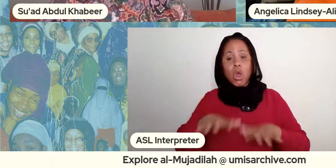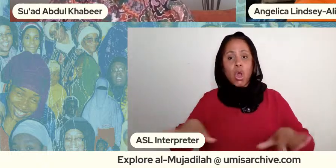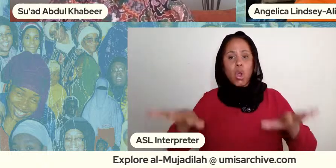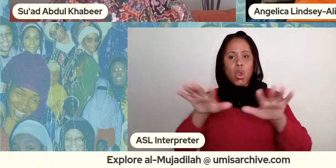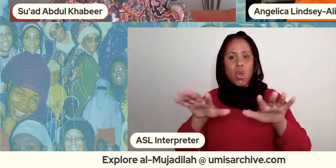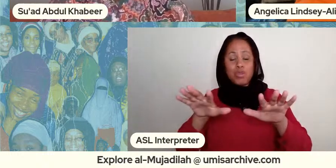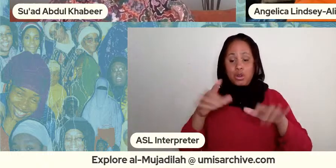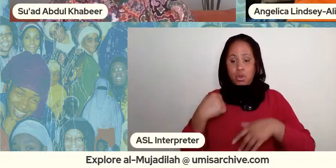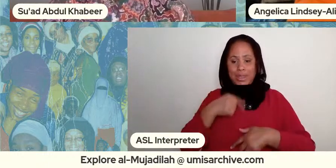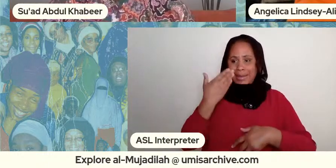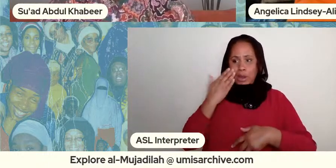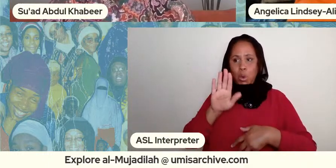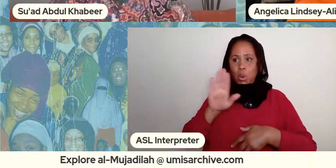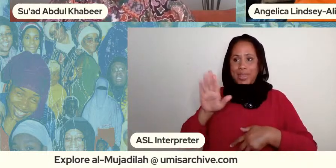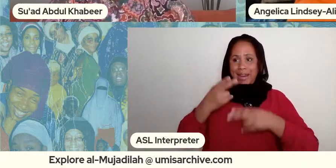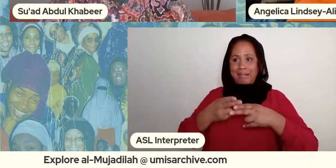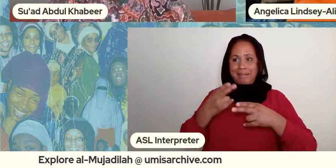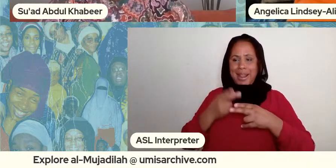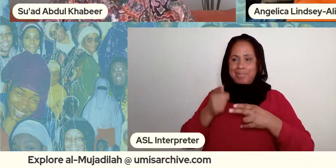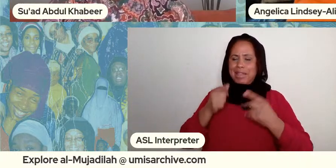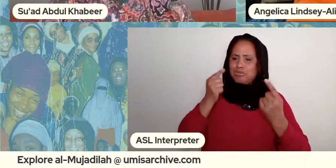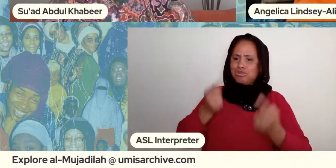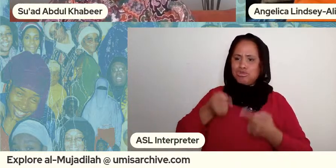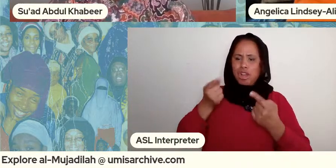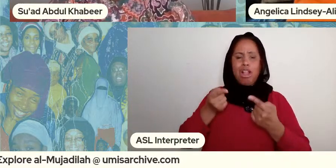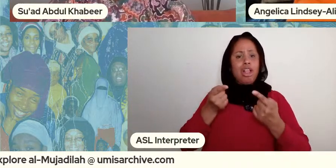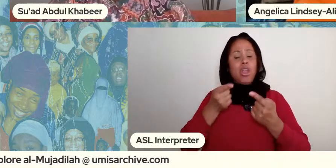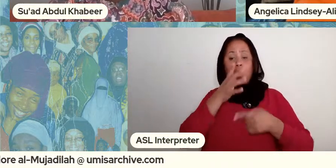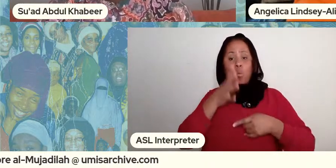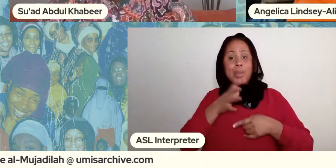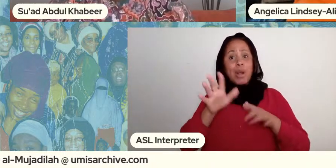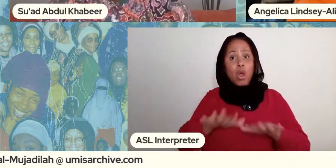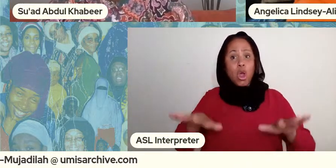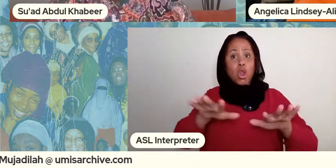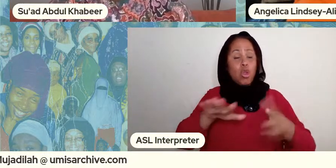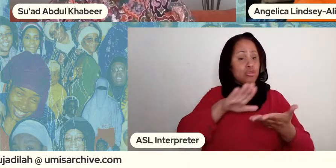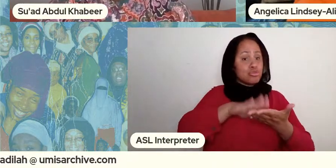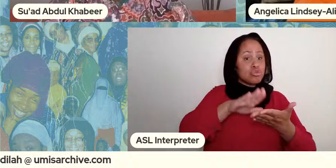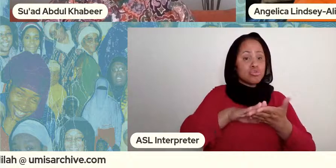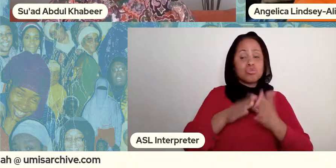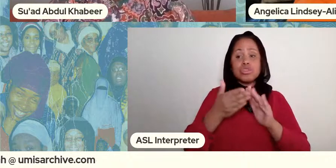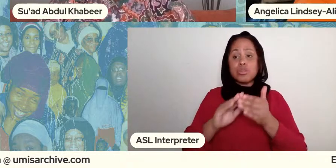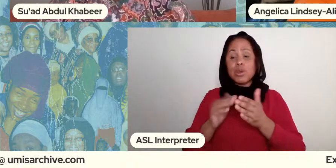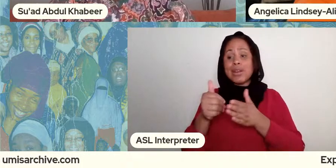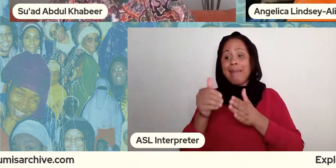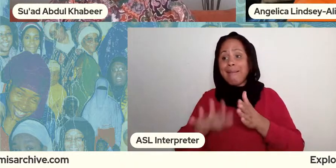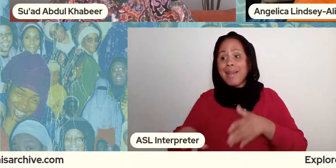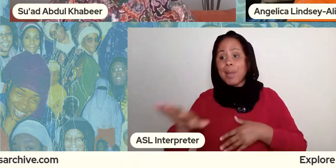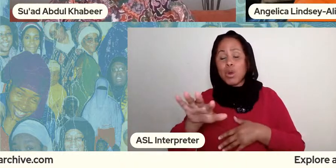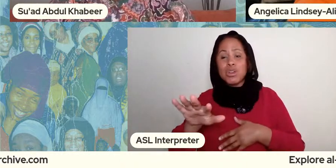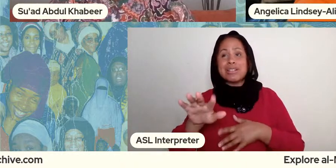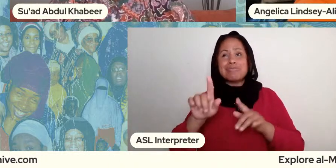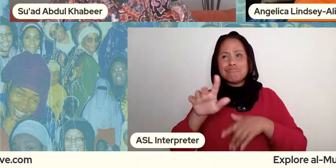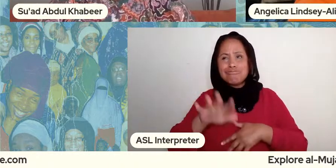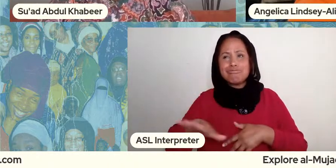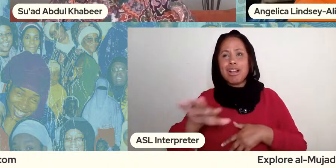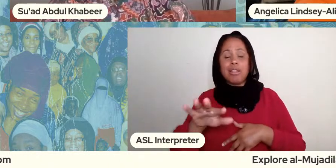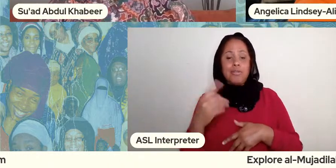our schools our communities our neighborhoods um it's it's it's something that i think